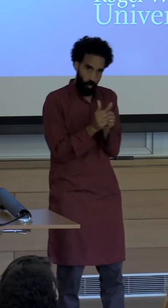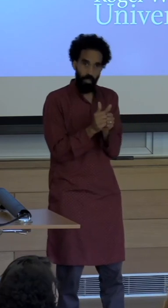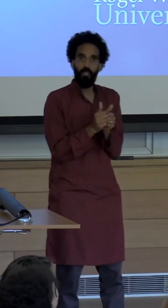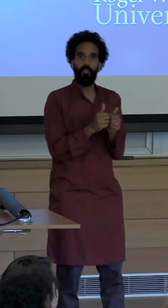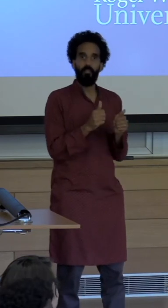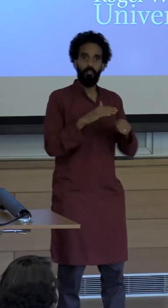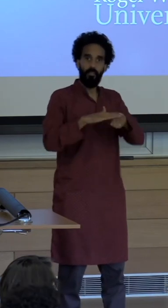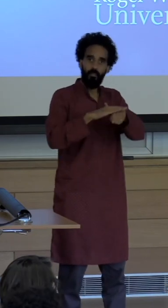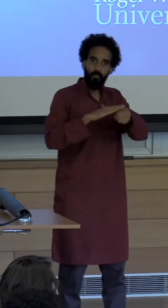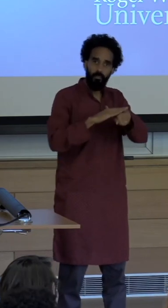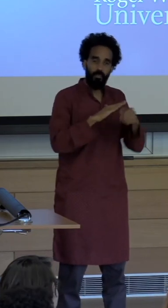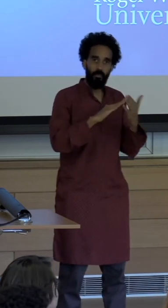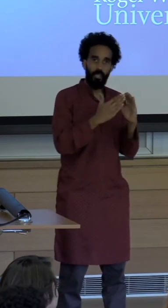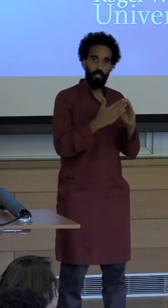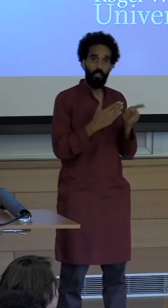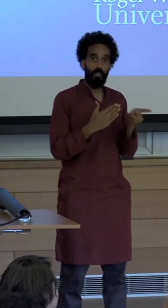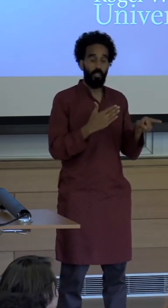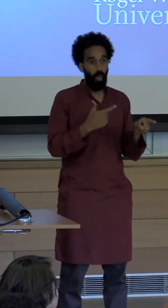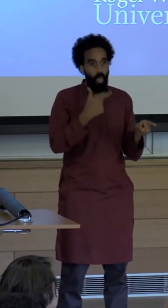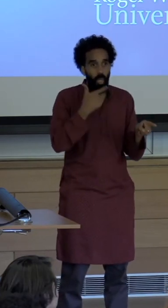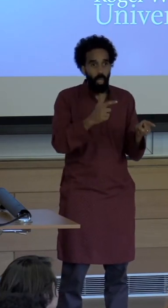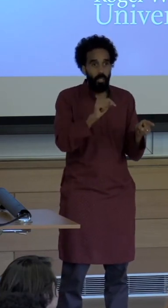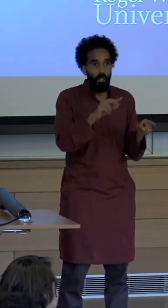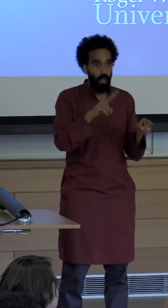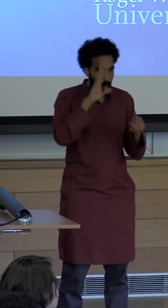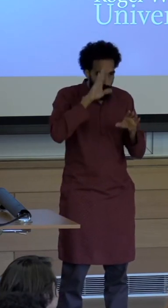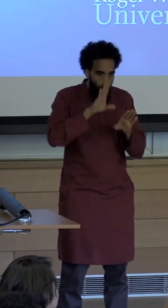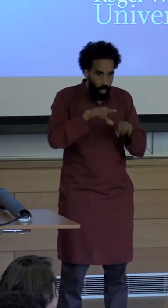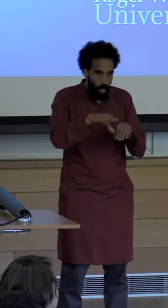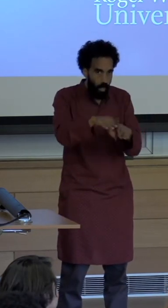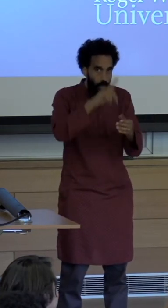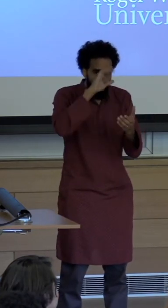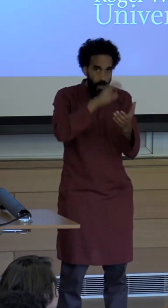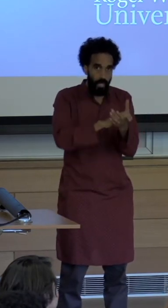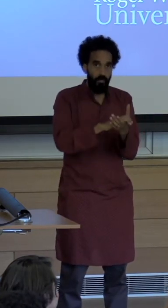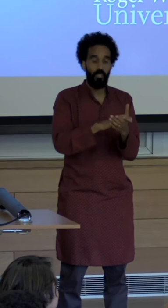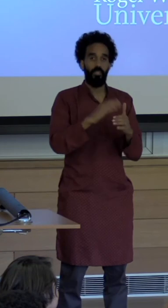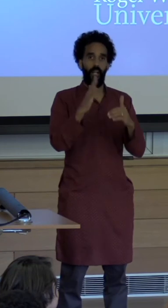rather than issues and you know the very issues that we are confronting?